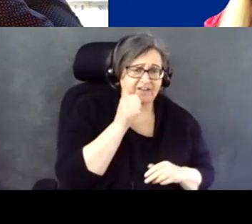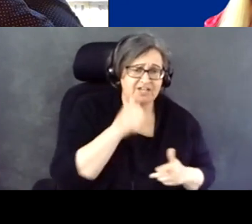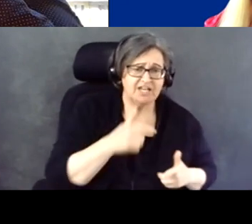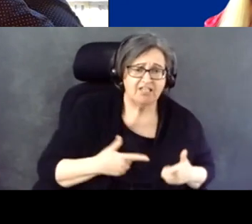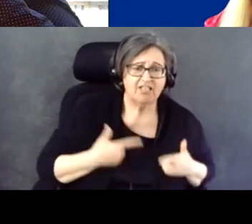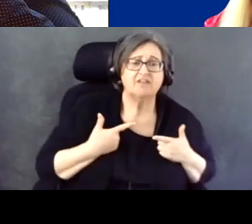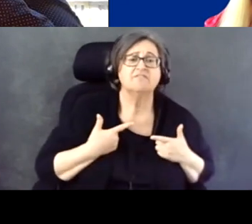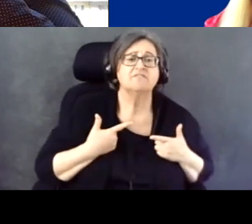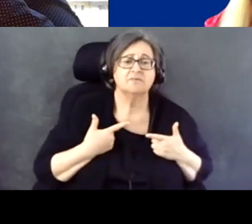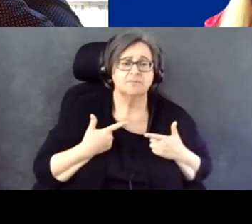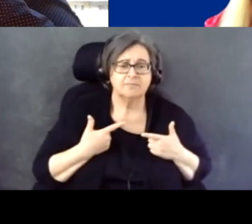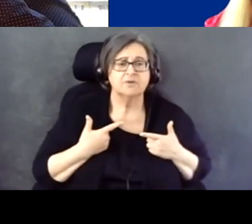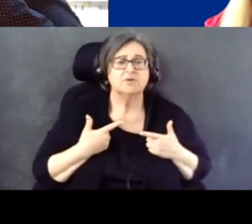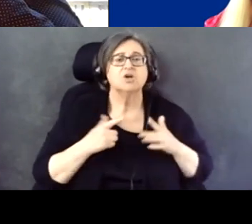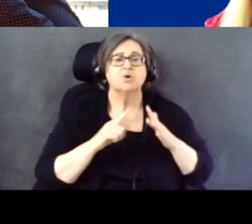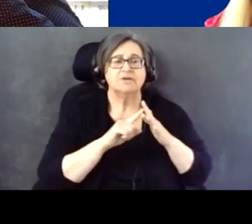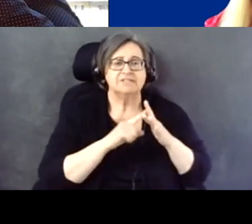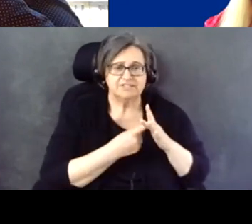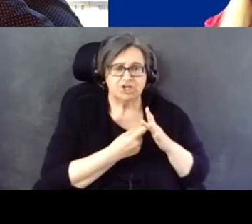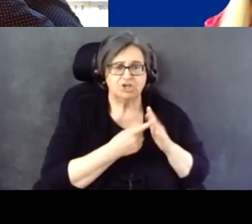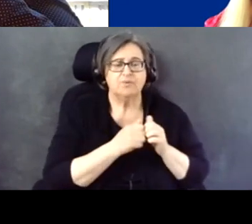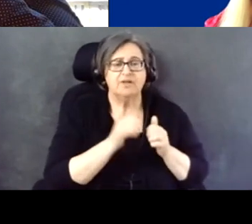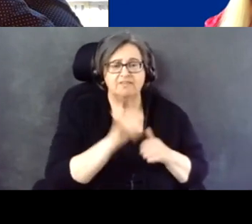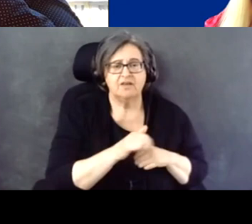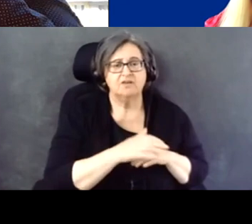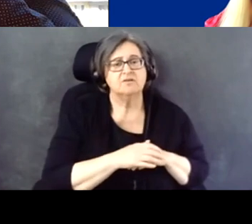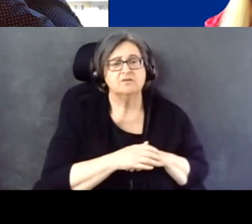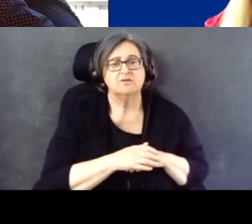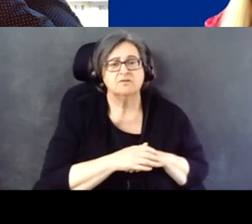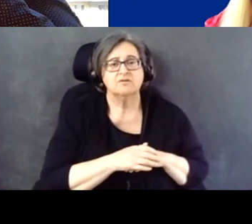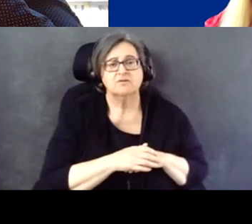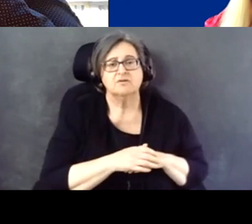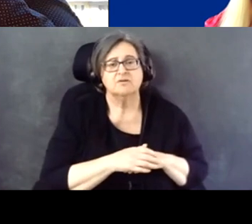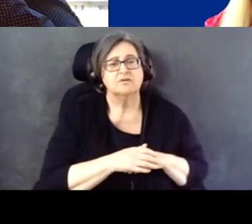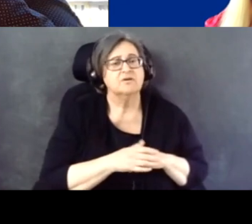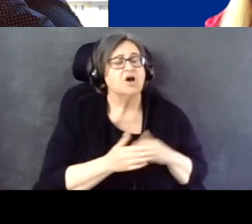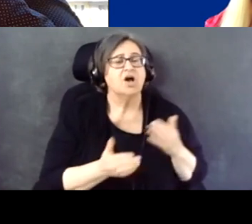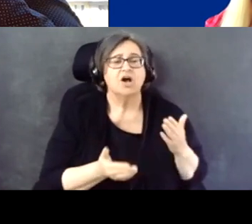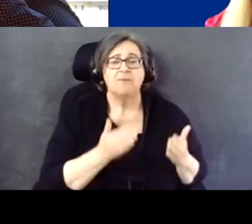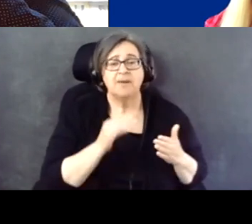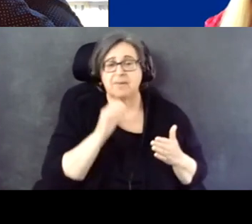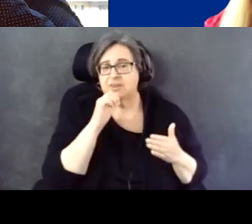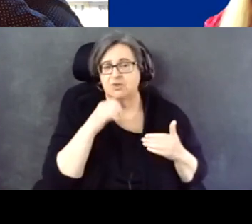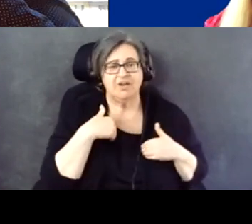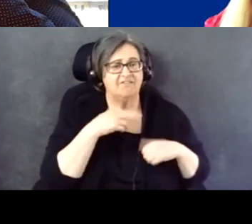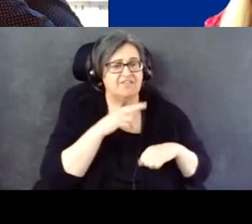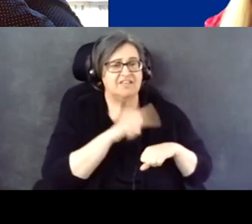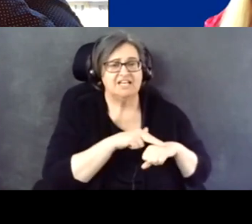And starting from there, because they may not draw those natural connections that people